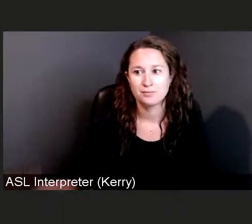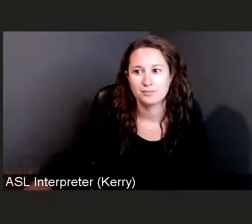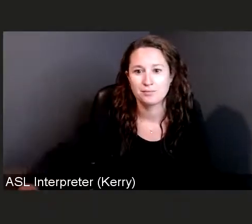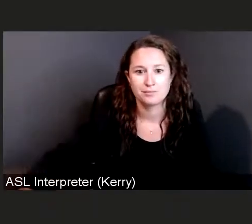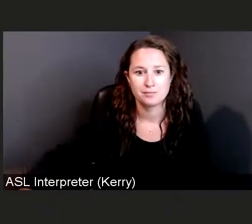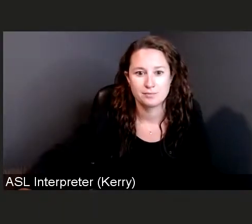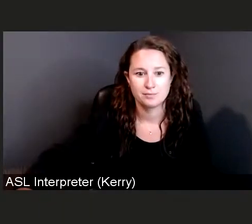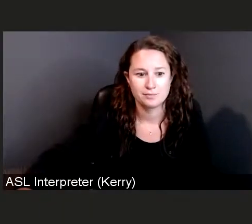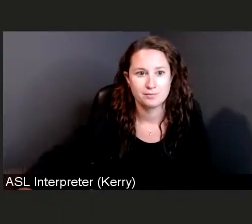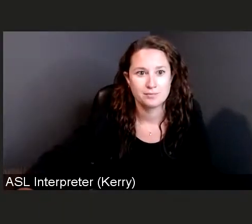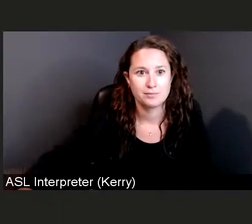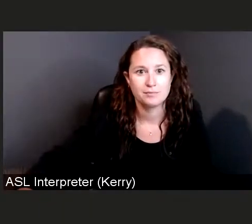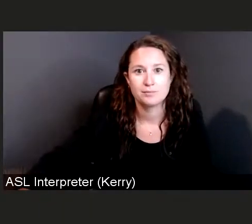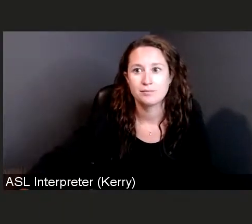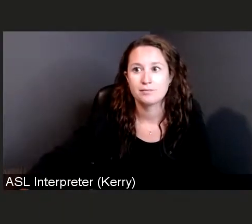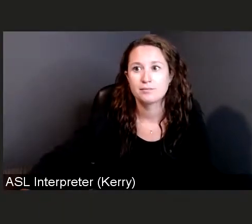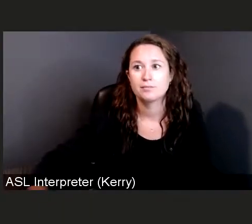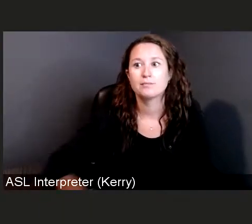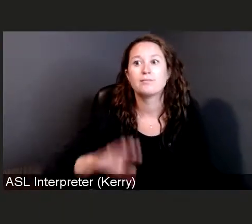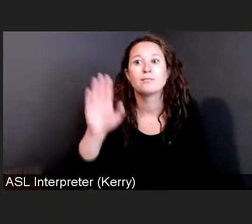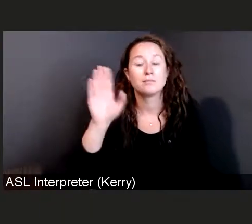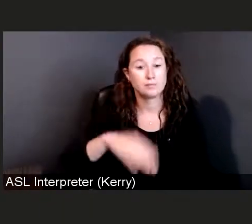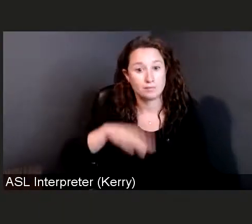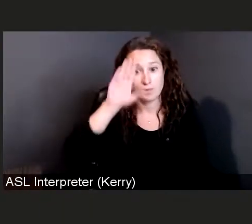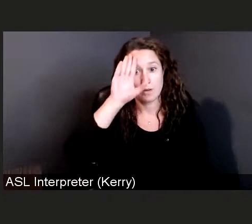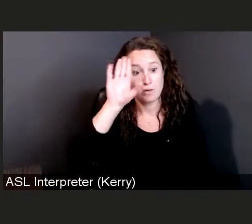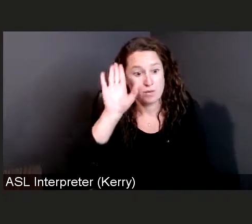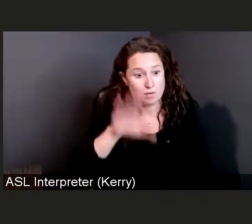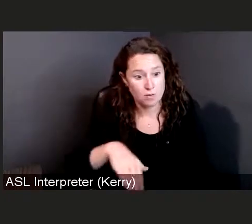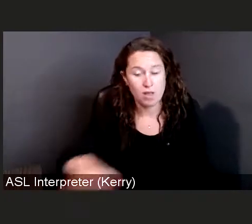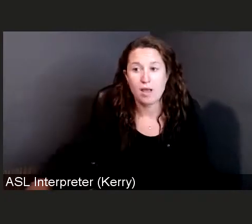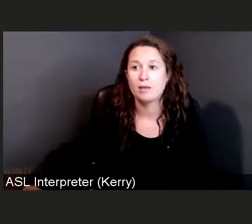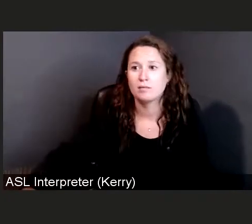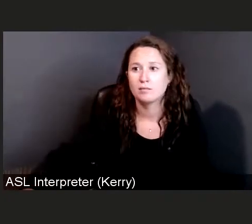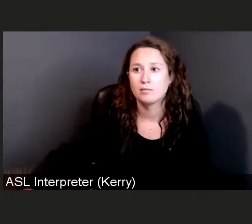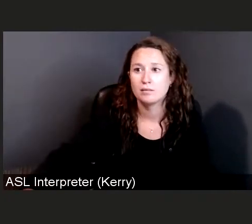With that being said, it's also important to realize